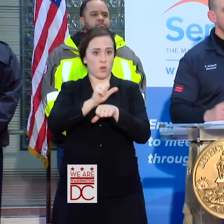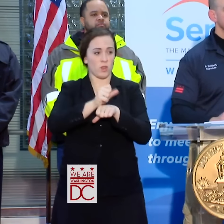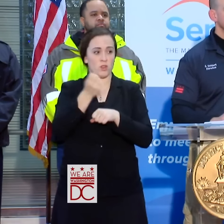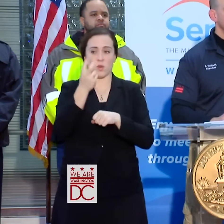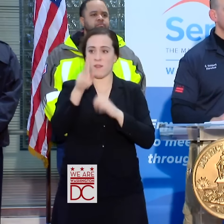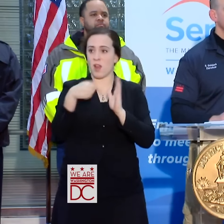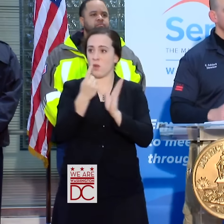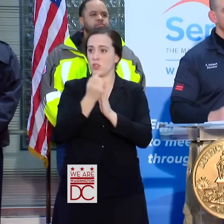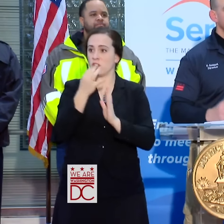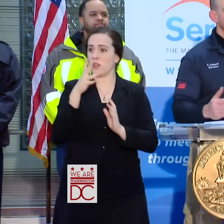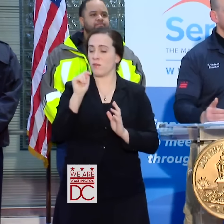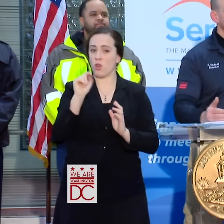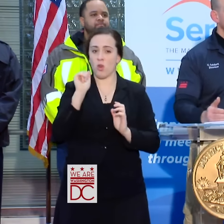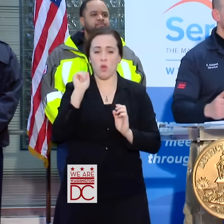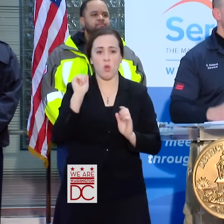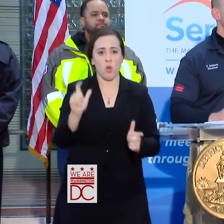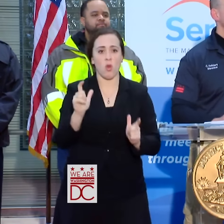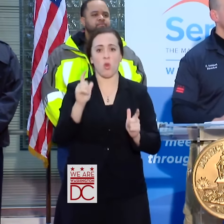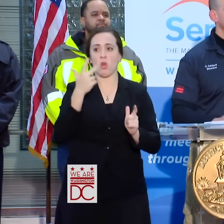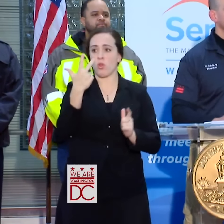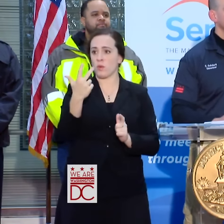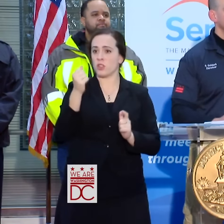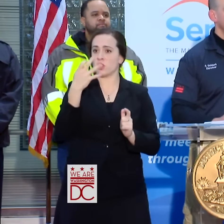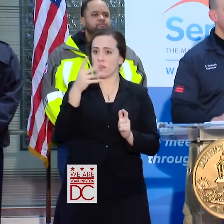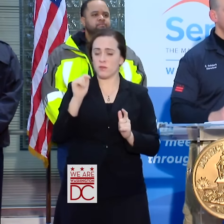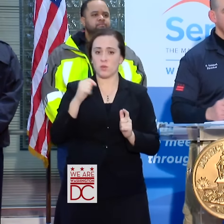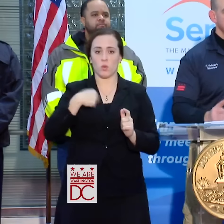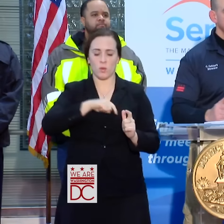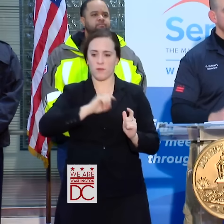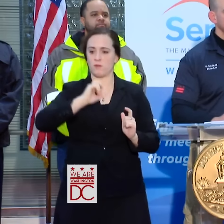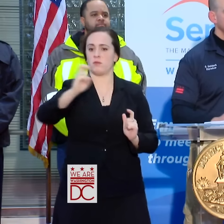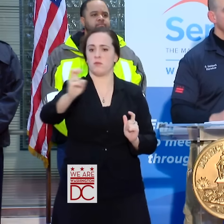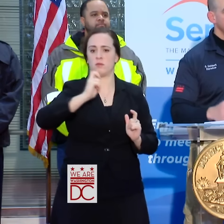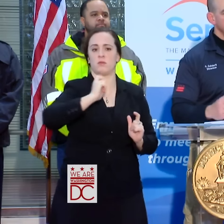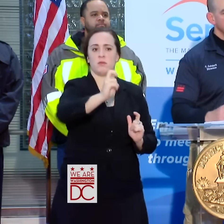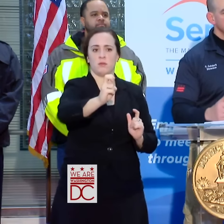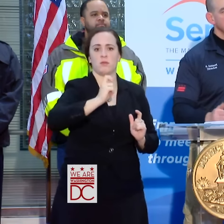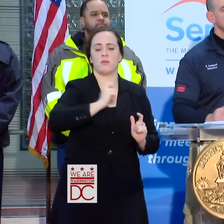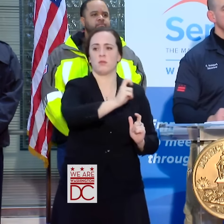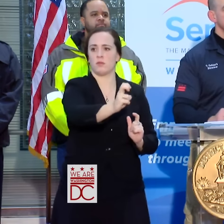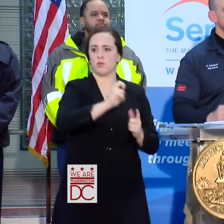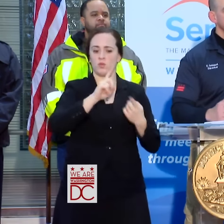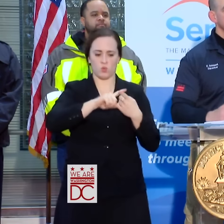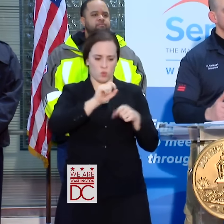THEM SO FAR WE HAVE GOTTEN IN AND BACK FROM WORK. I THINK THAT, YOU KNOW, THOSE ORGANIZATIONS NEED TO THINK